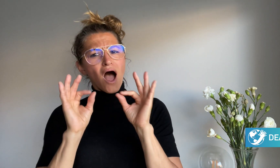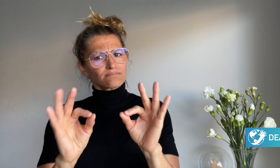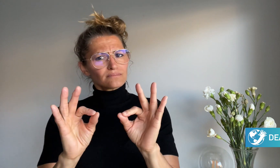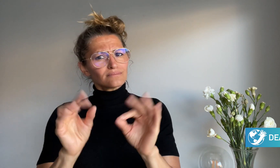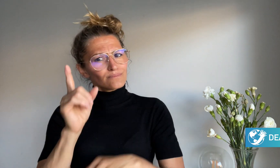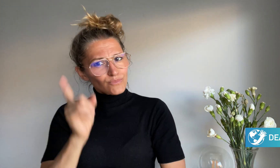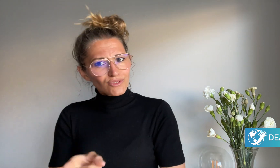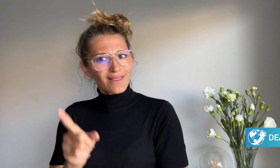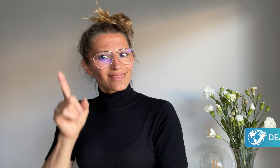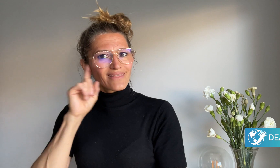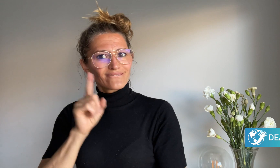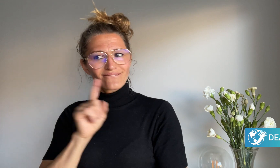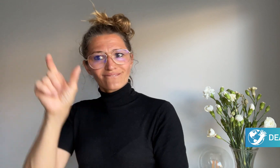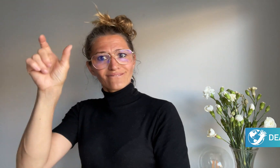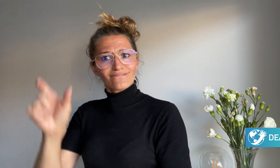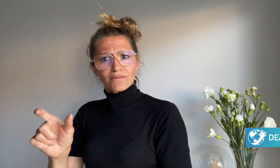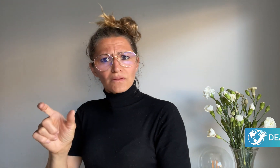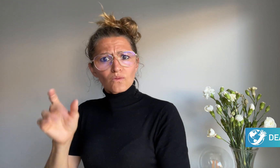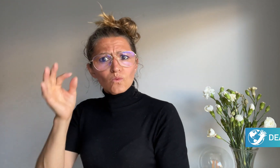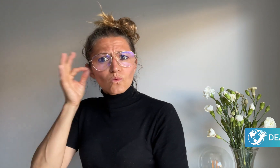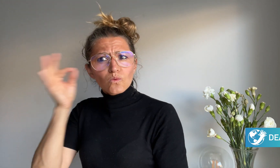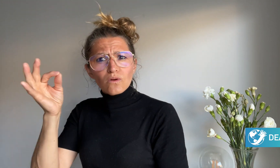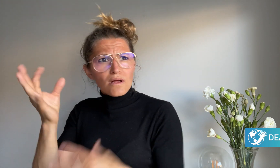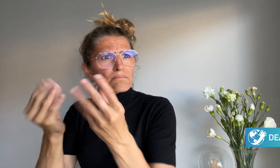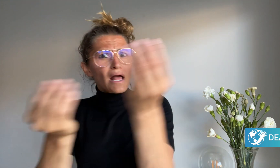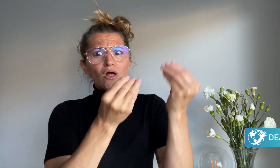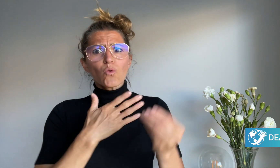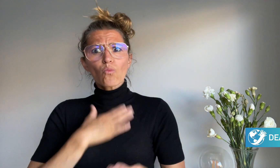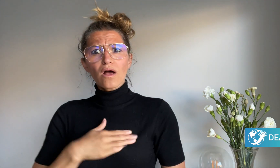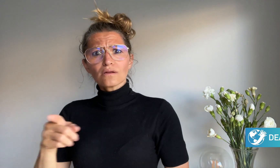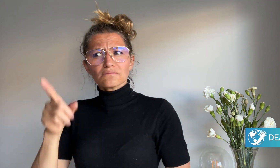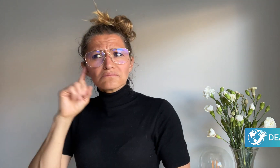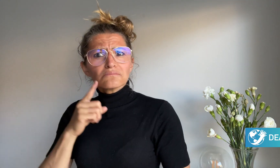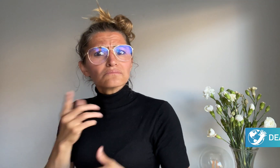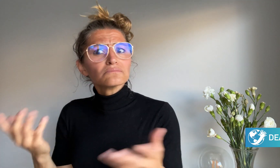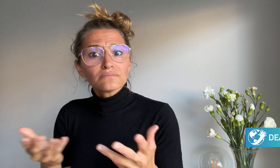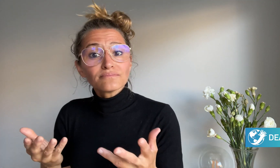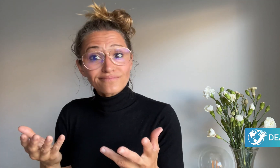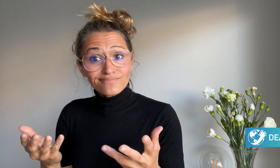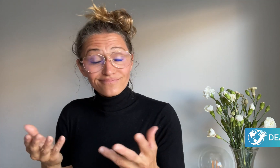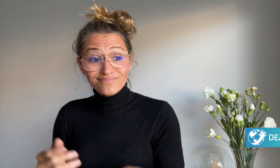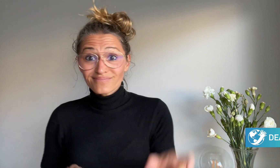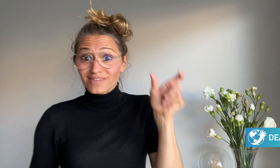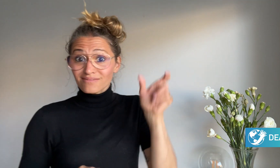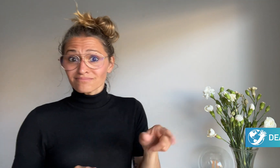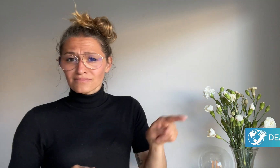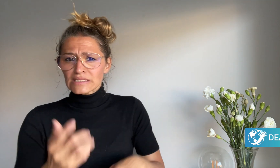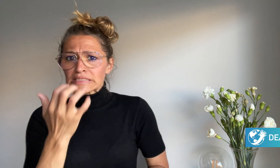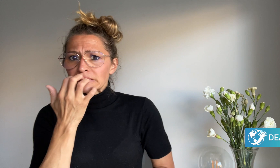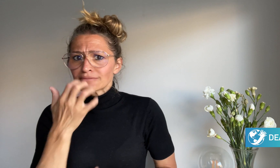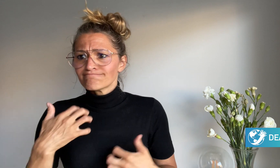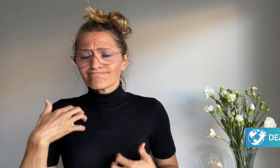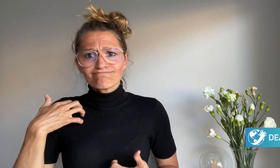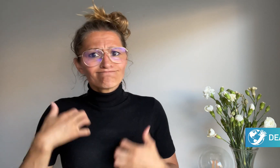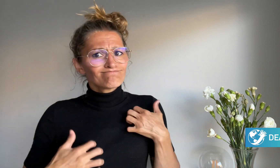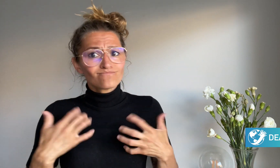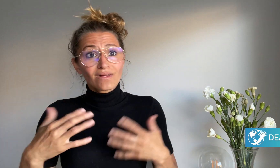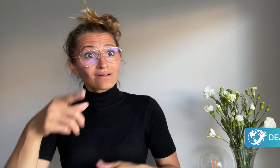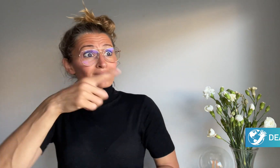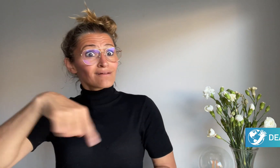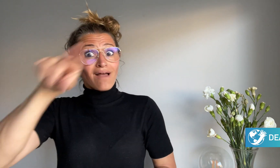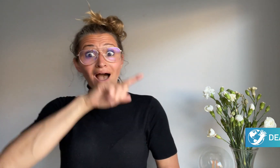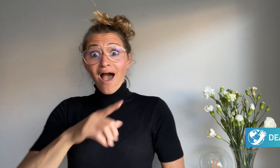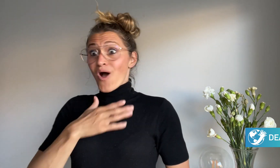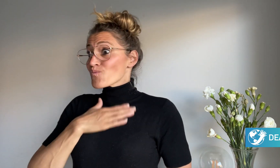taught by a Deaf teacher. She was concerned these students